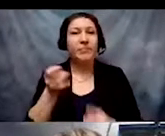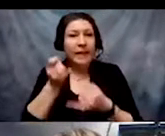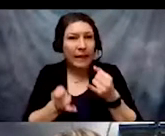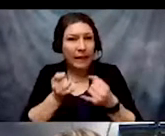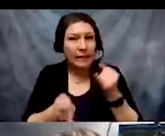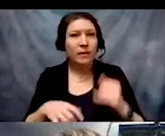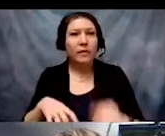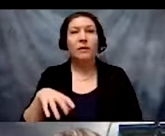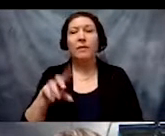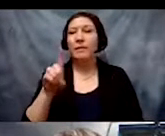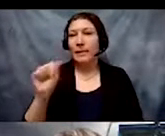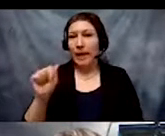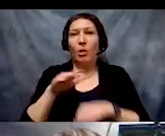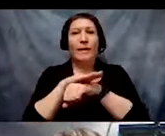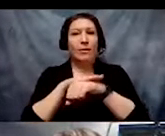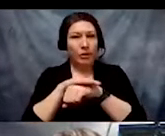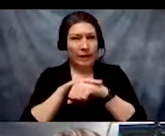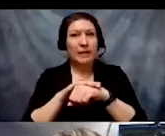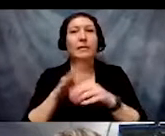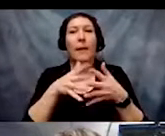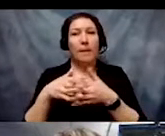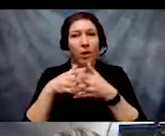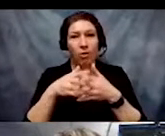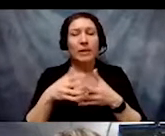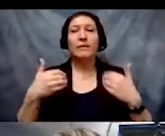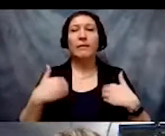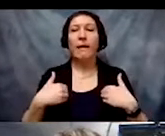disabled Indigenous Americans have a poverty rate